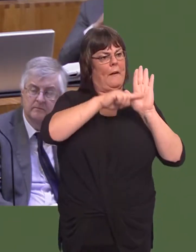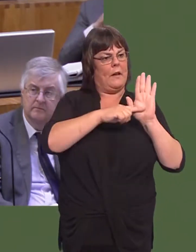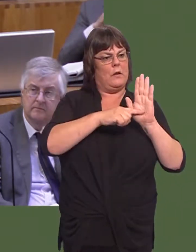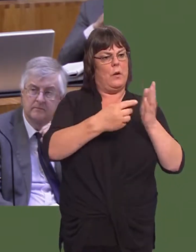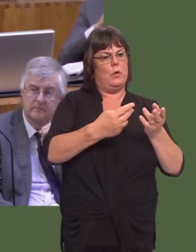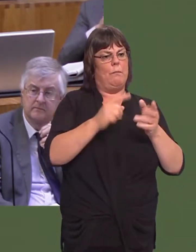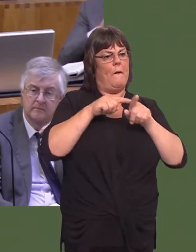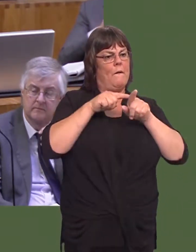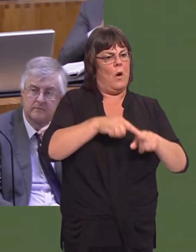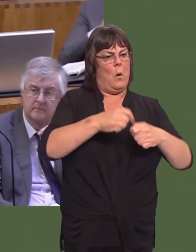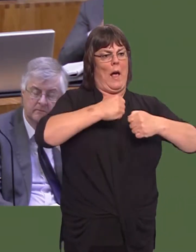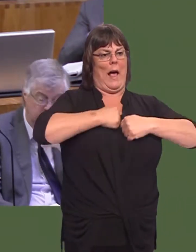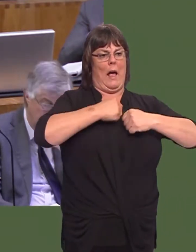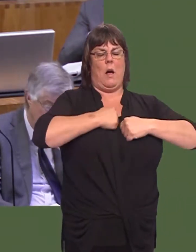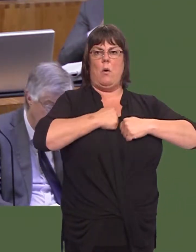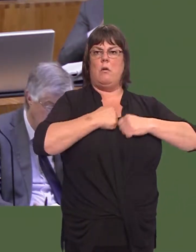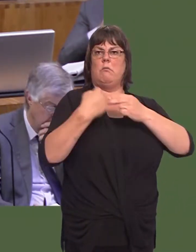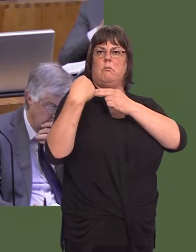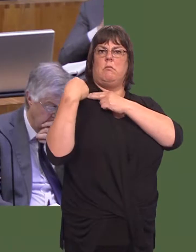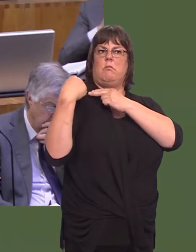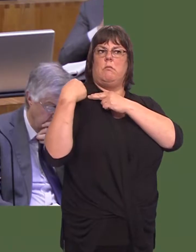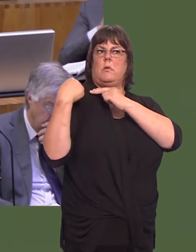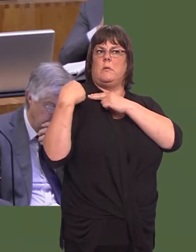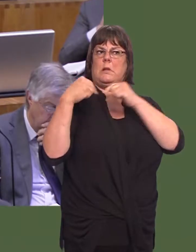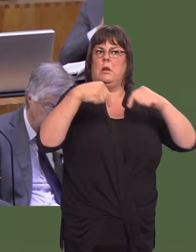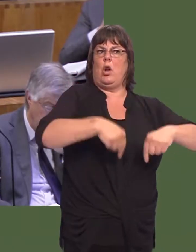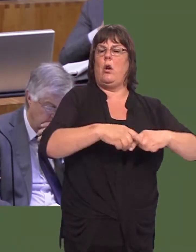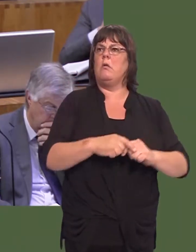There is no contradiction in terms of the Welsh Labour manifesto and the UK Labour manifesto,